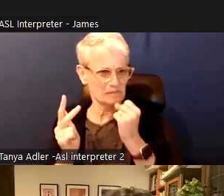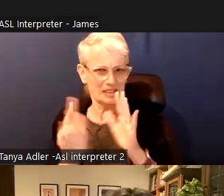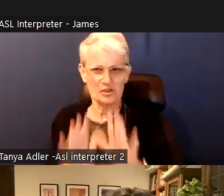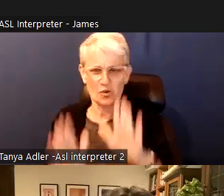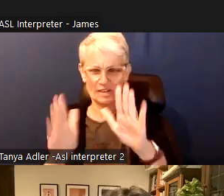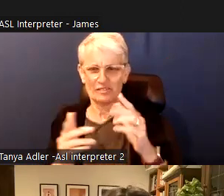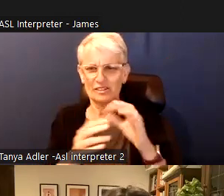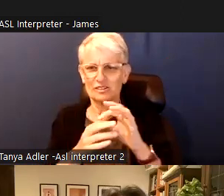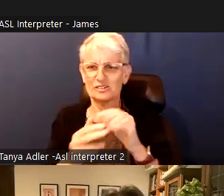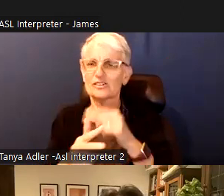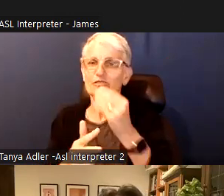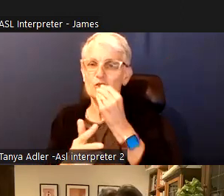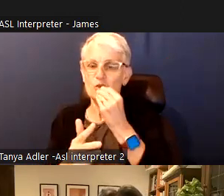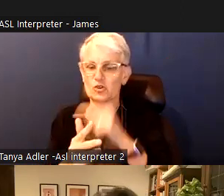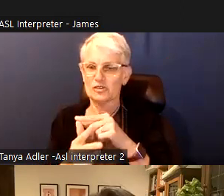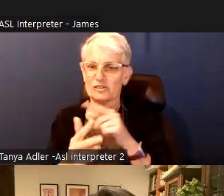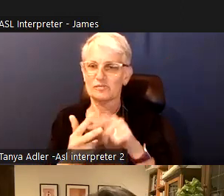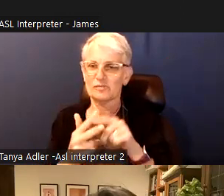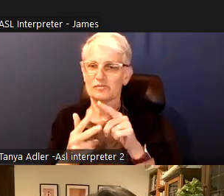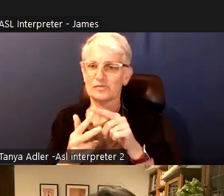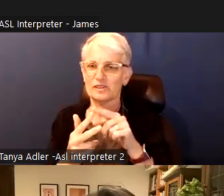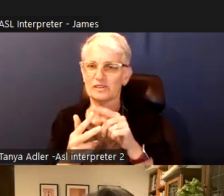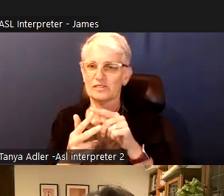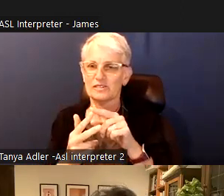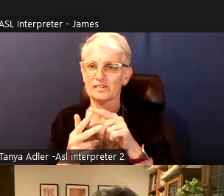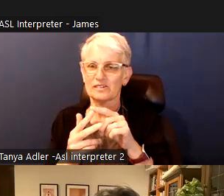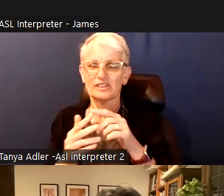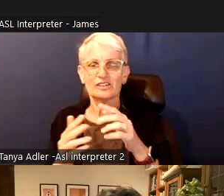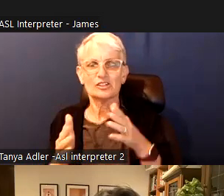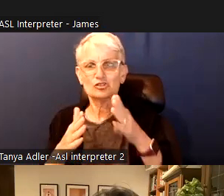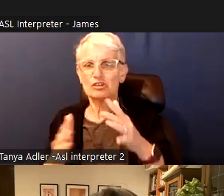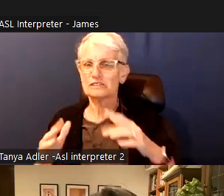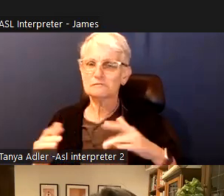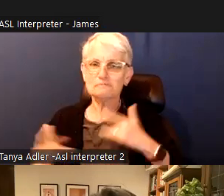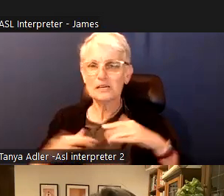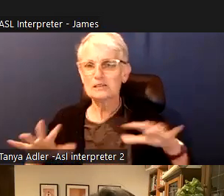For example 80 percent of the current market rent which is likely way too high and out